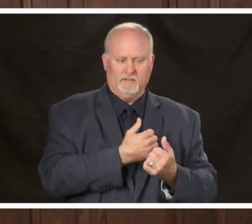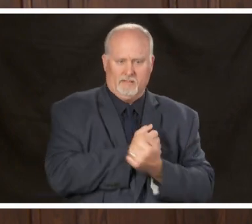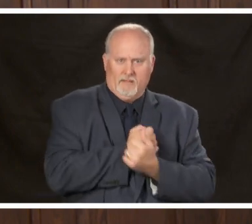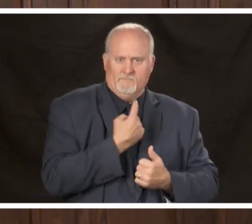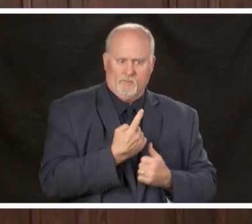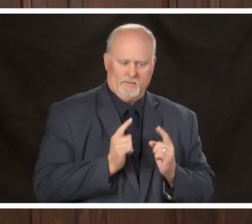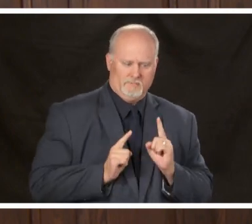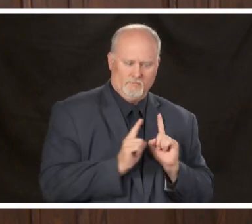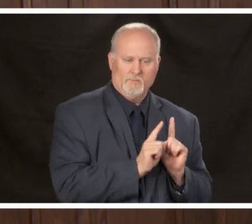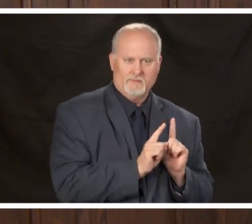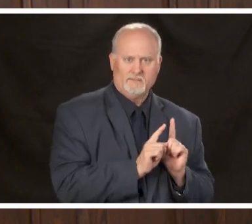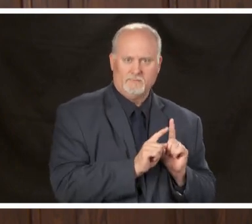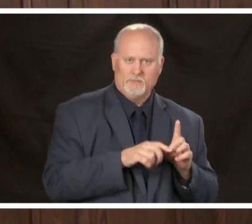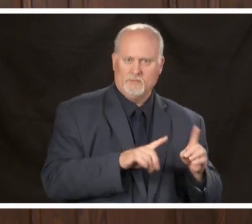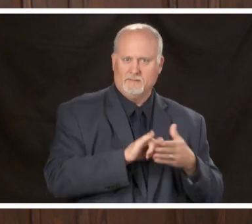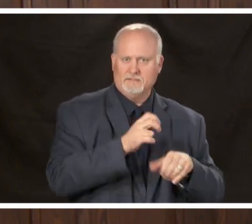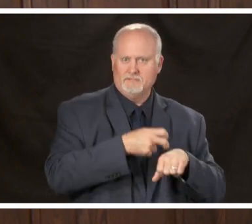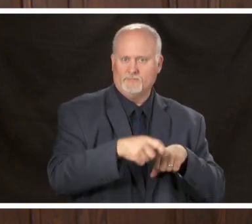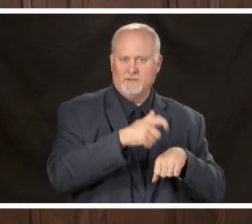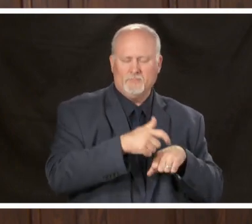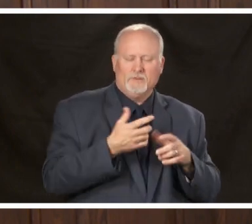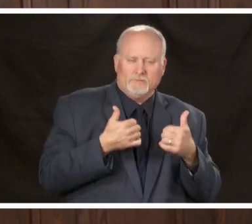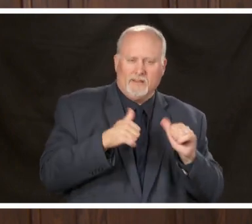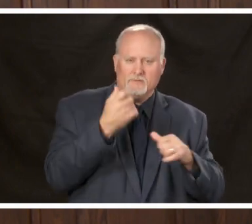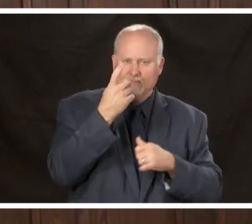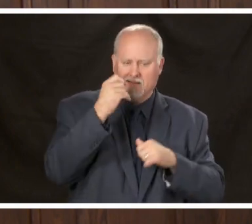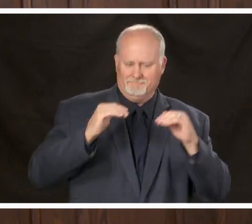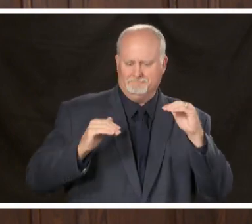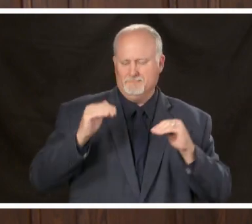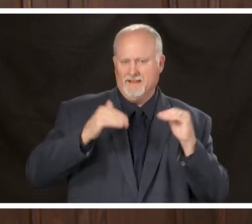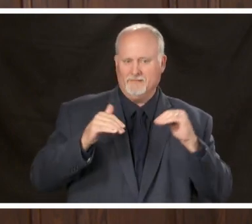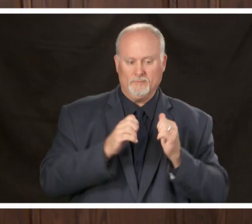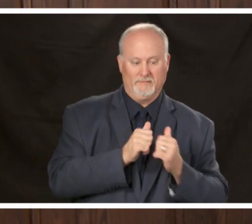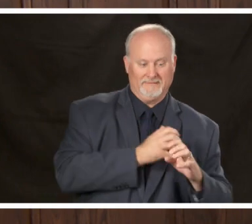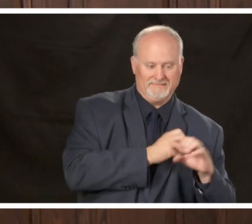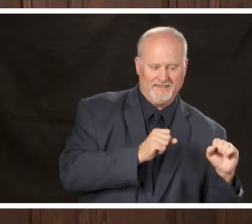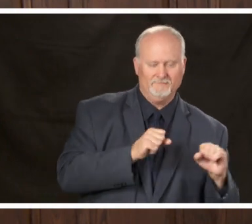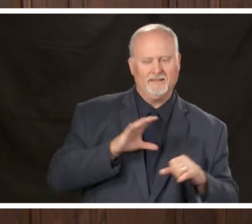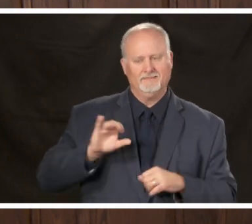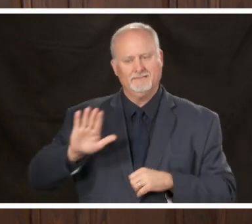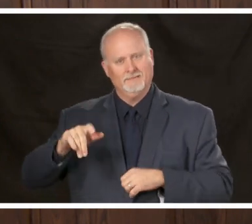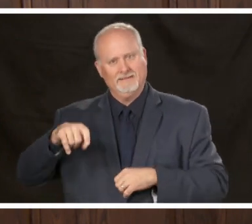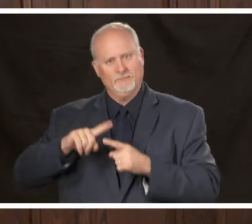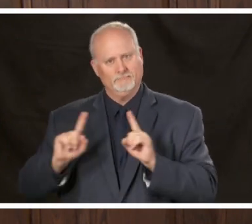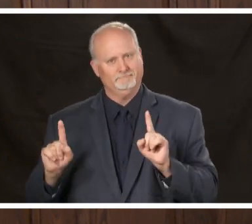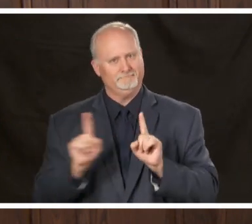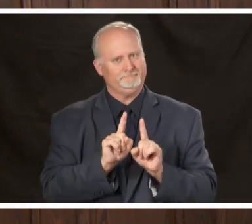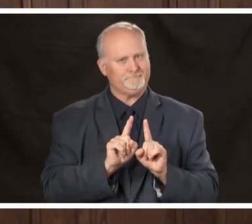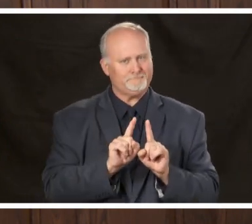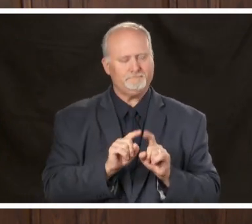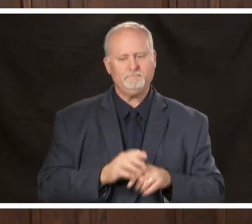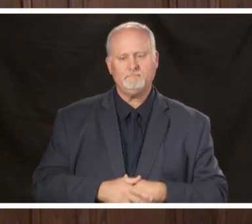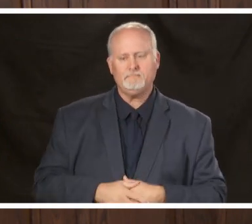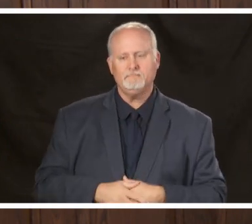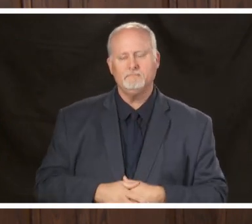difficult times finally I'd like to close out my comments by mentioning this